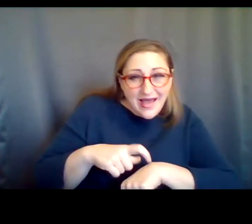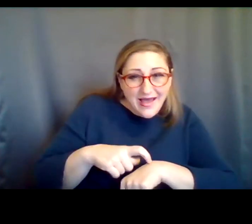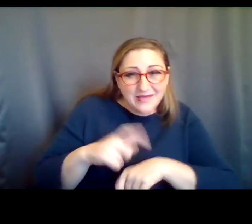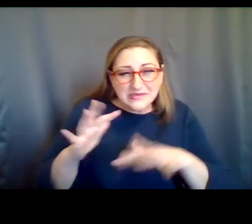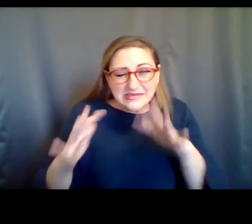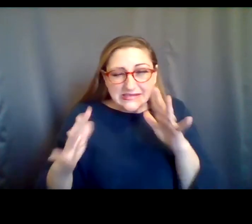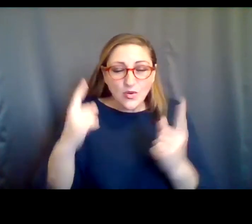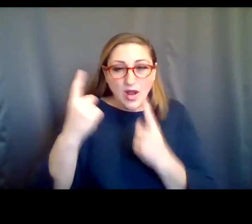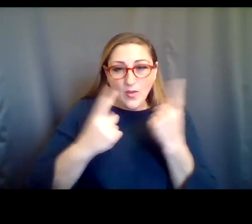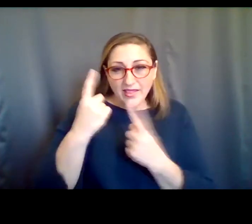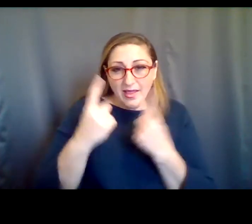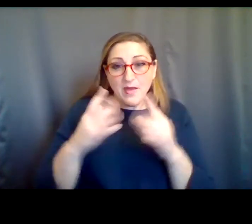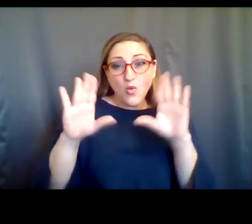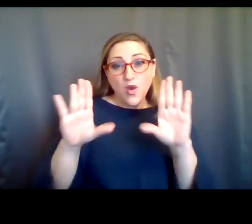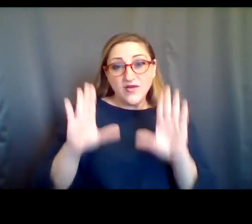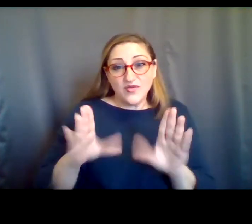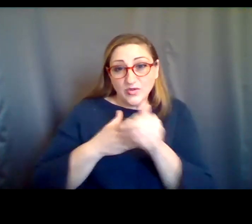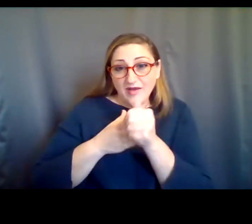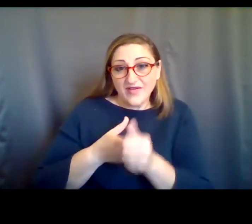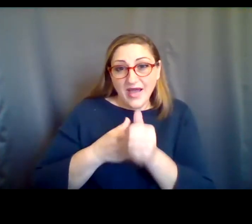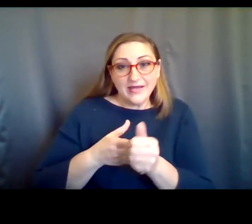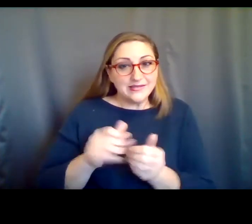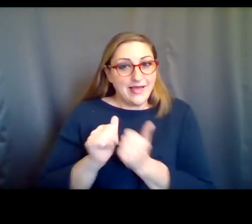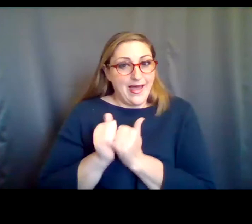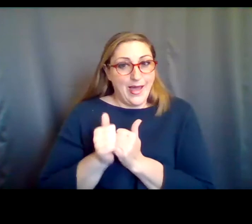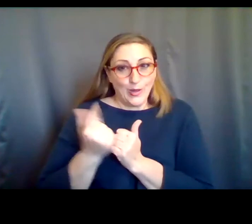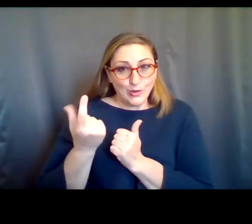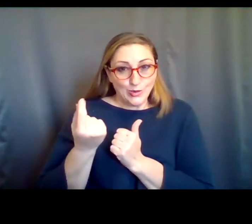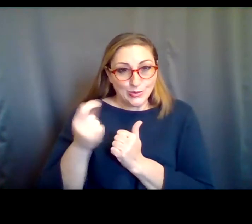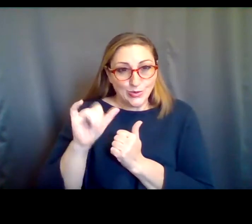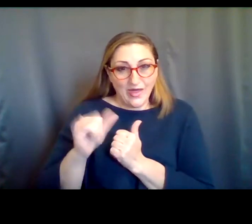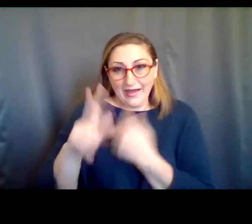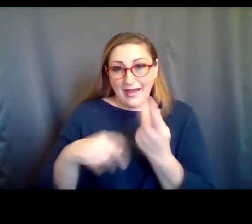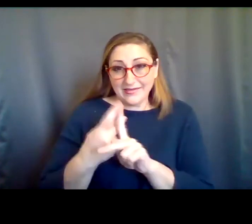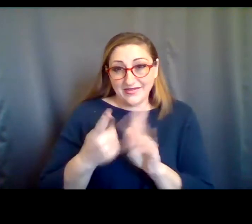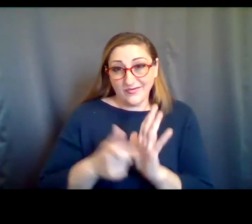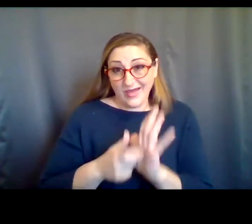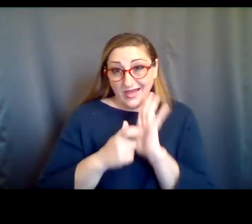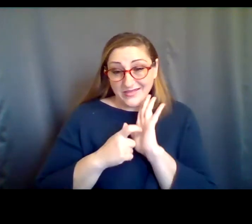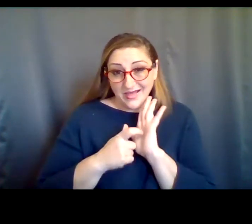. It would be wonderful to have some guidance on how to go about that sort of a mandate. We need to consider how